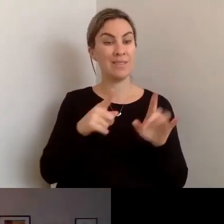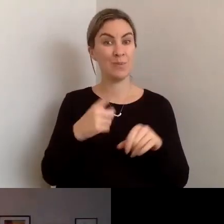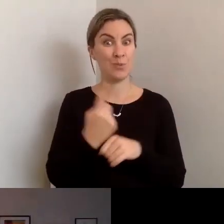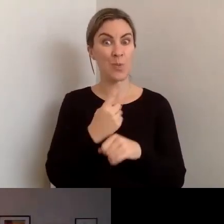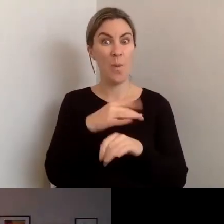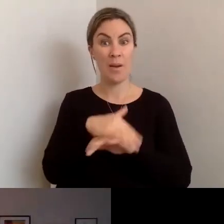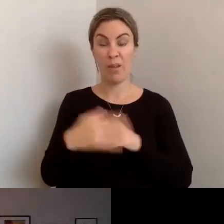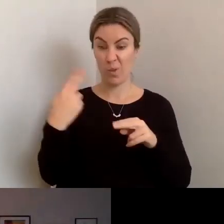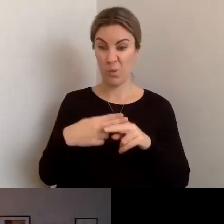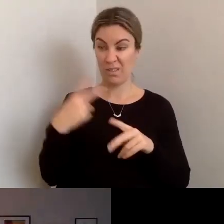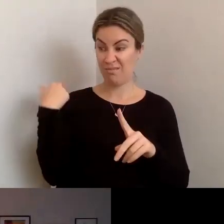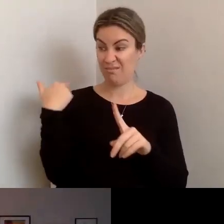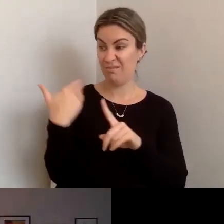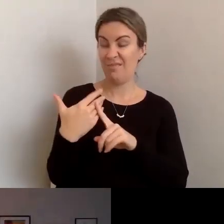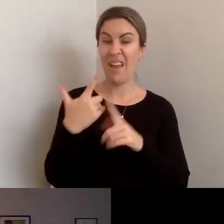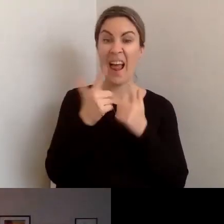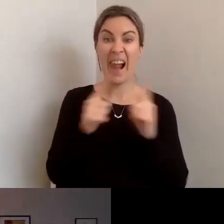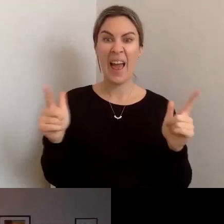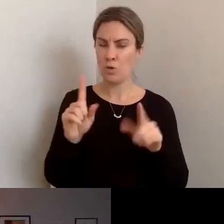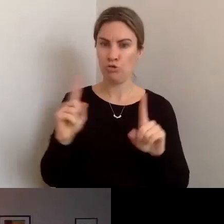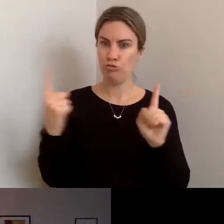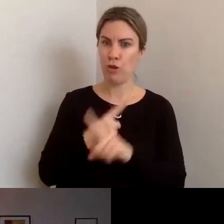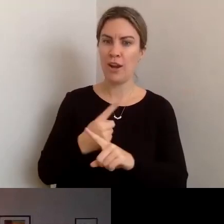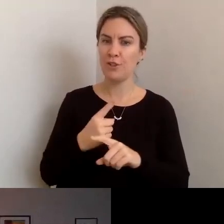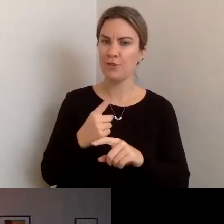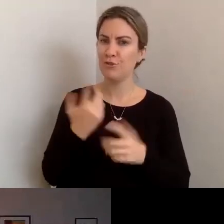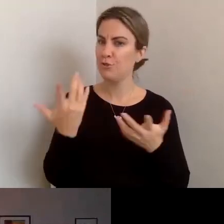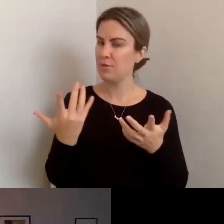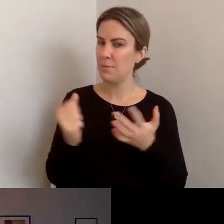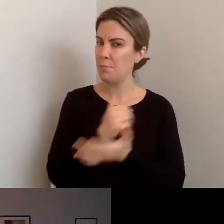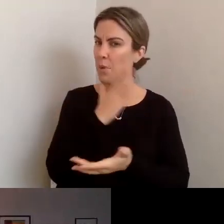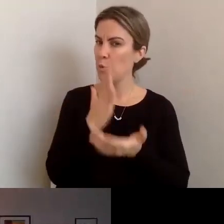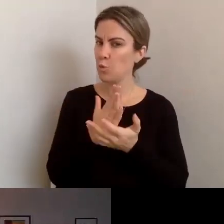change in this space too - trying to make sure that you're on top of what